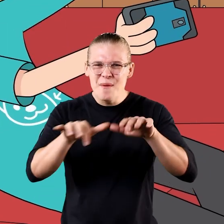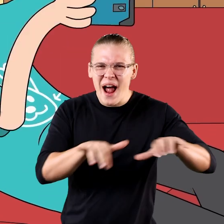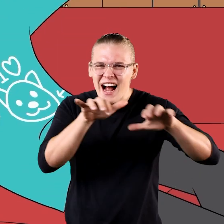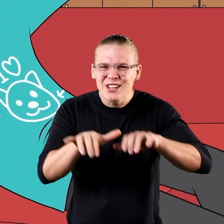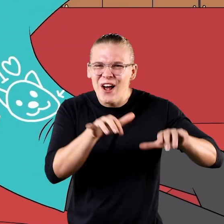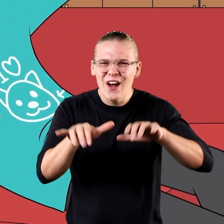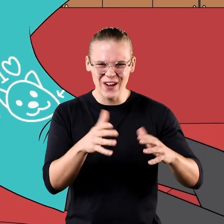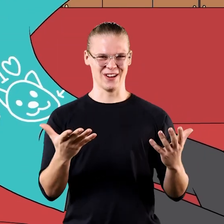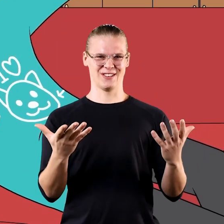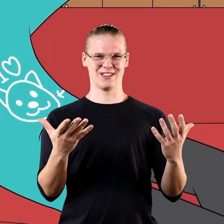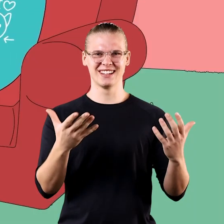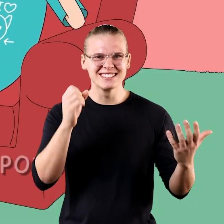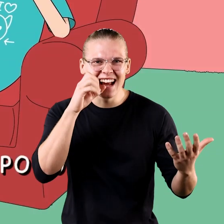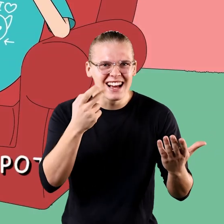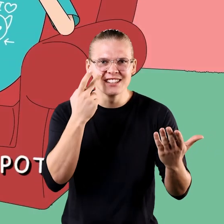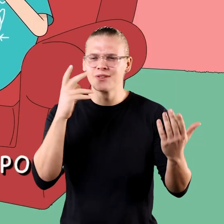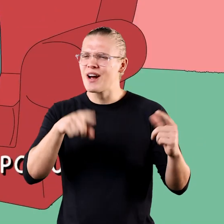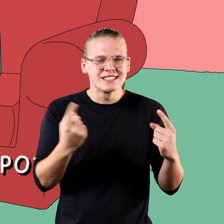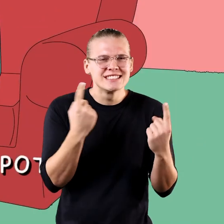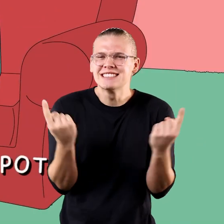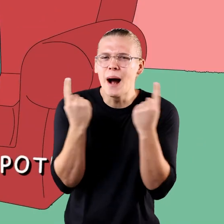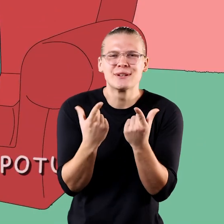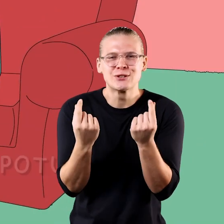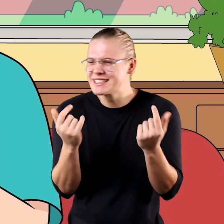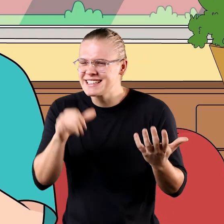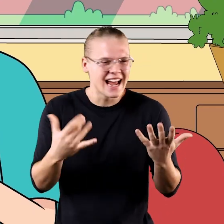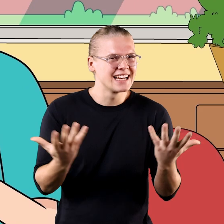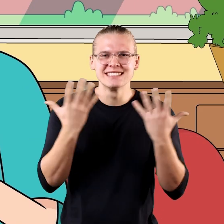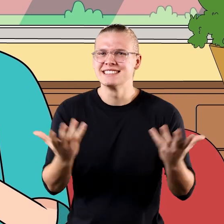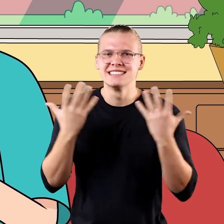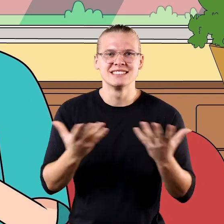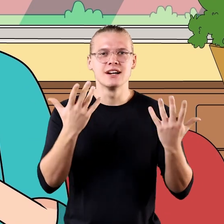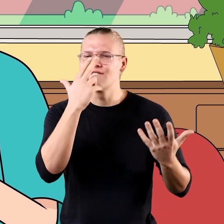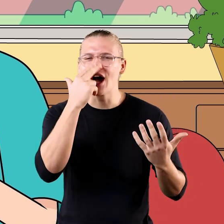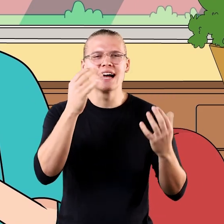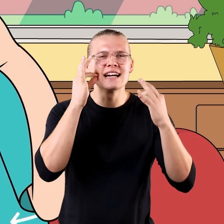It's a cat playing a piano! Look Sir Meows A Lot, we should do something like this.